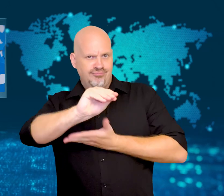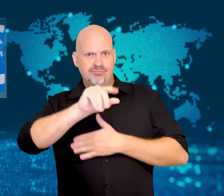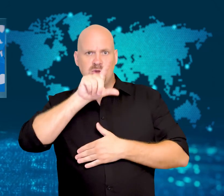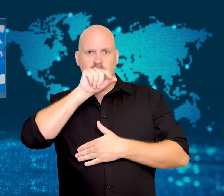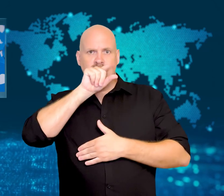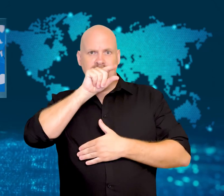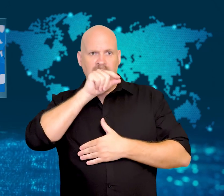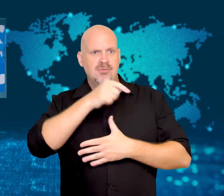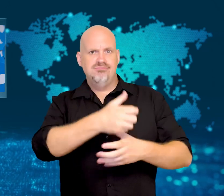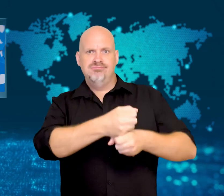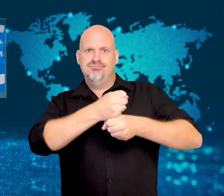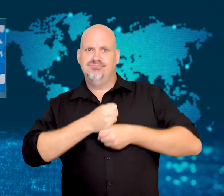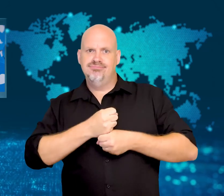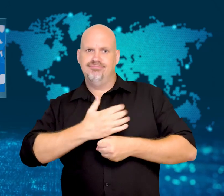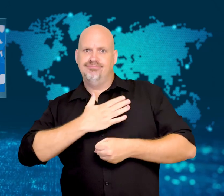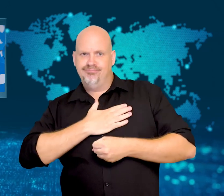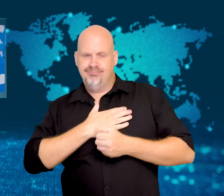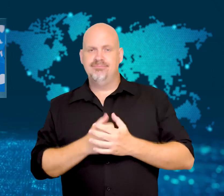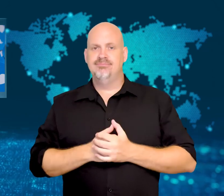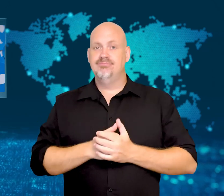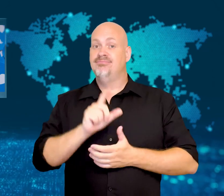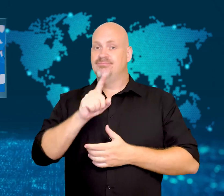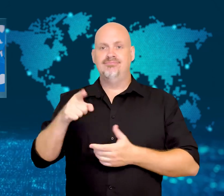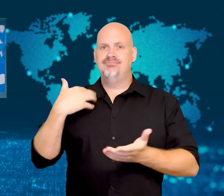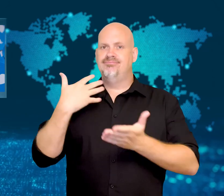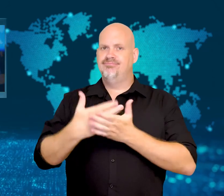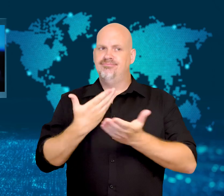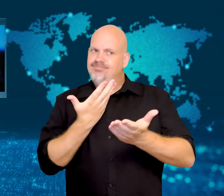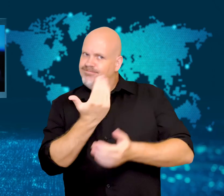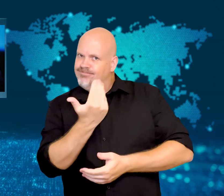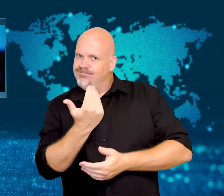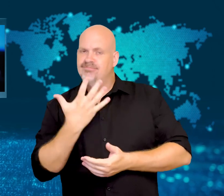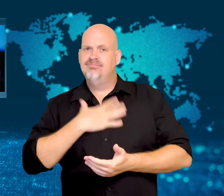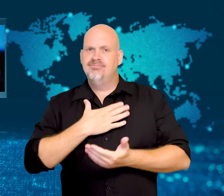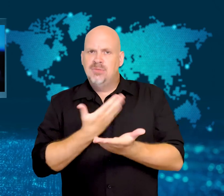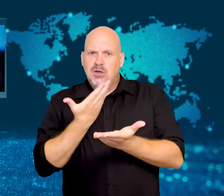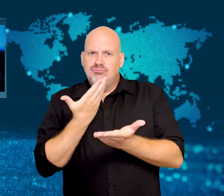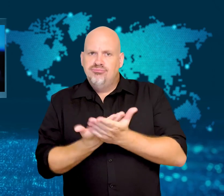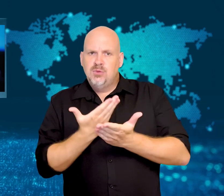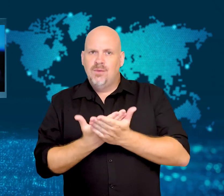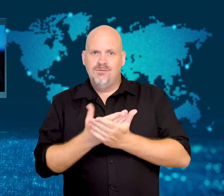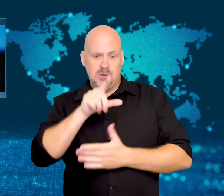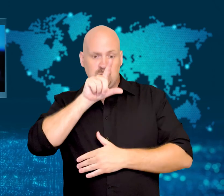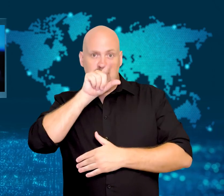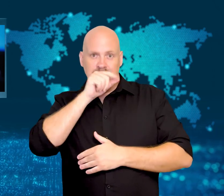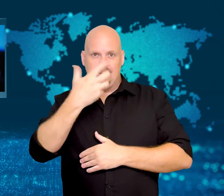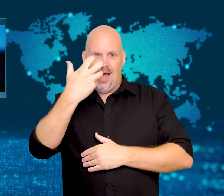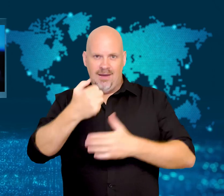However, he now wants proof that spam and fake accounts